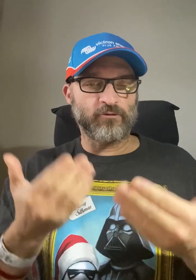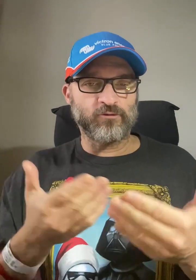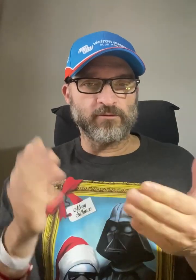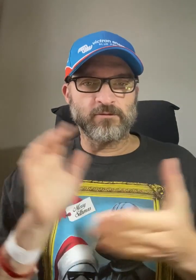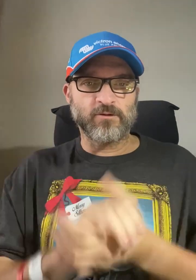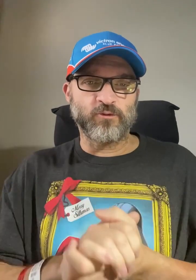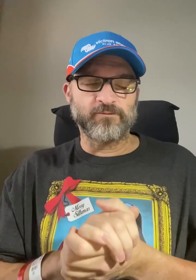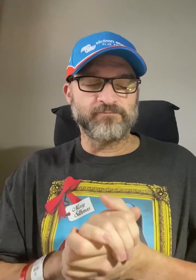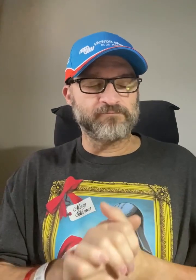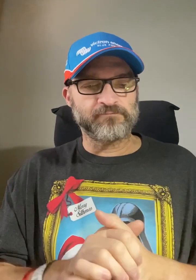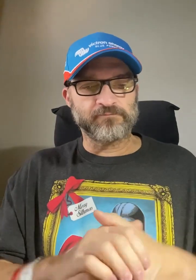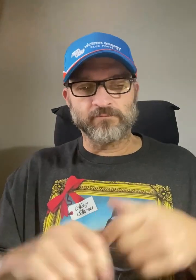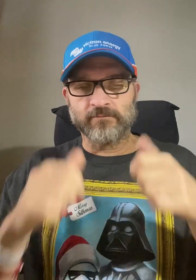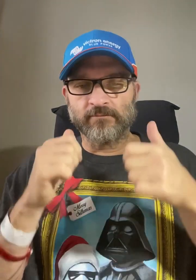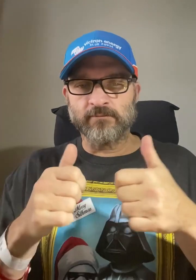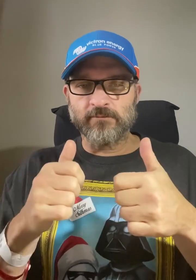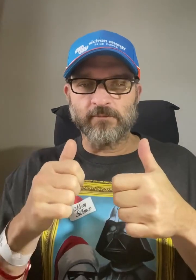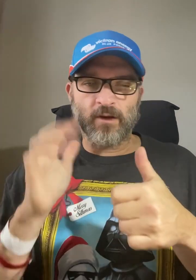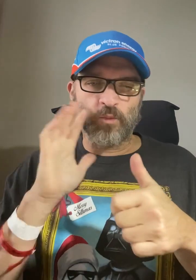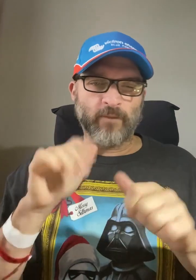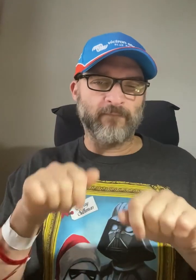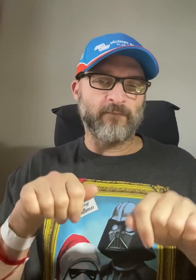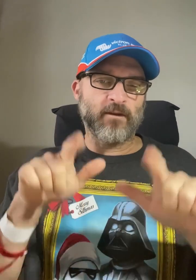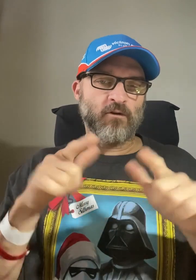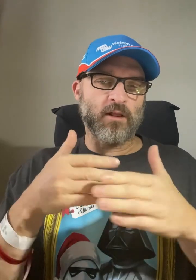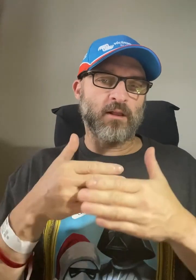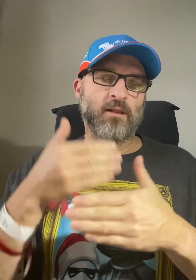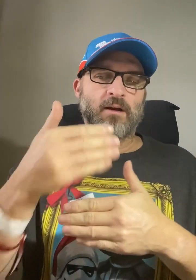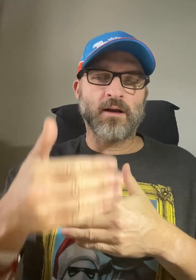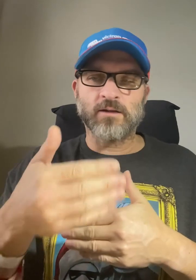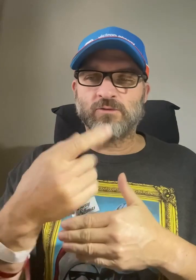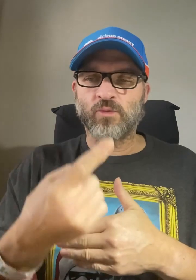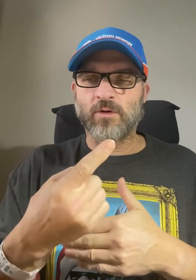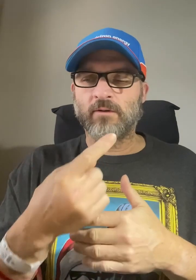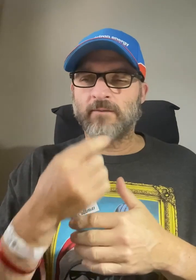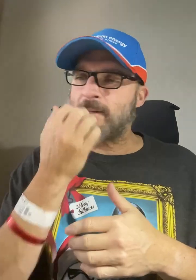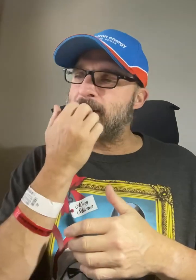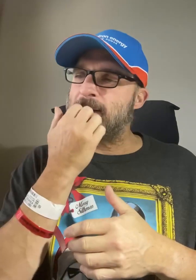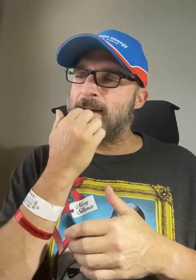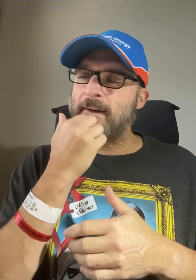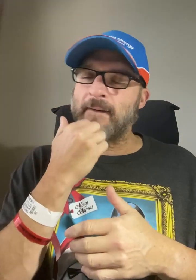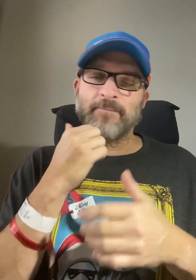So, I will vlog next one